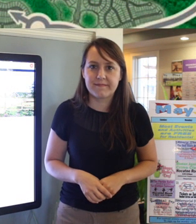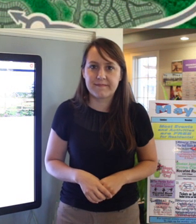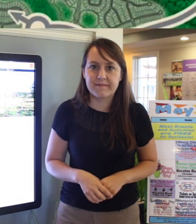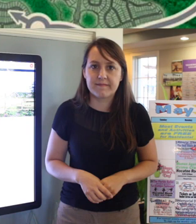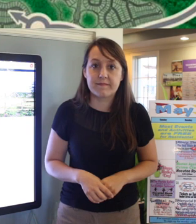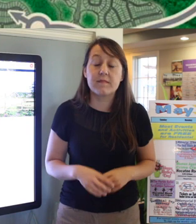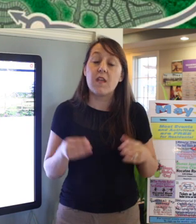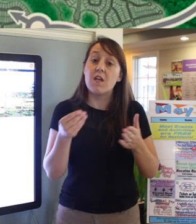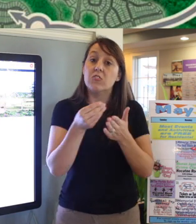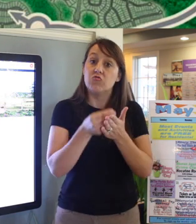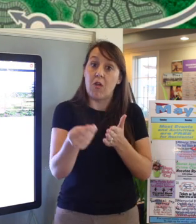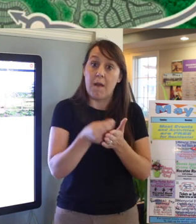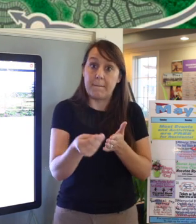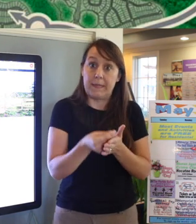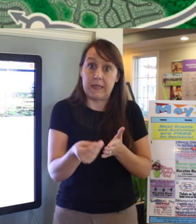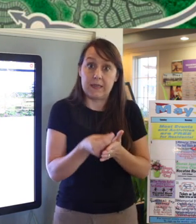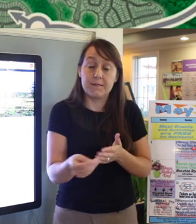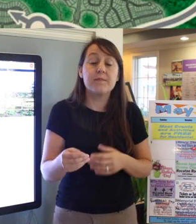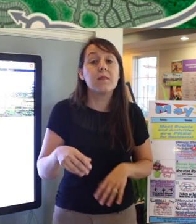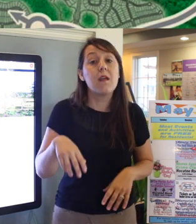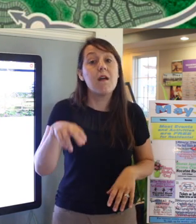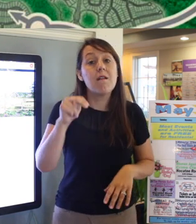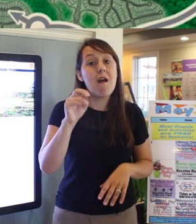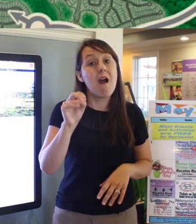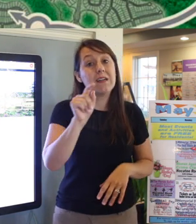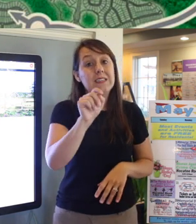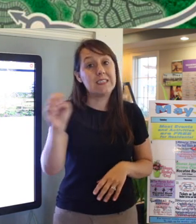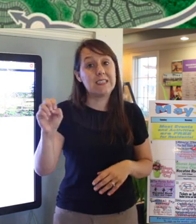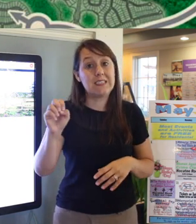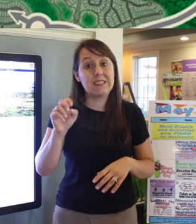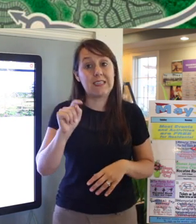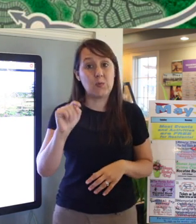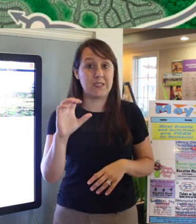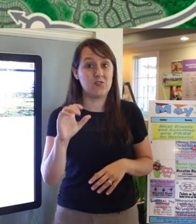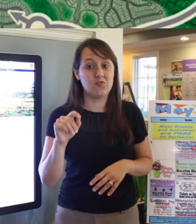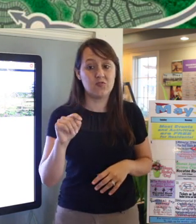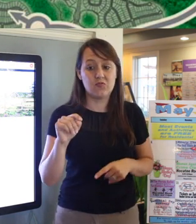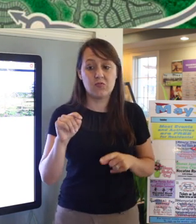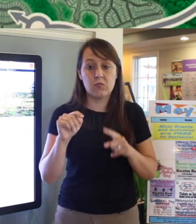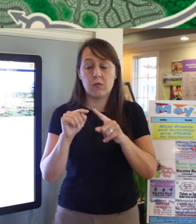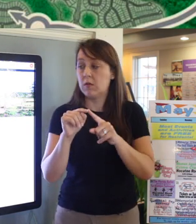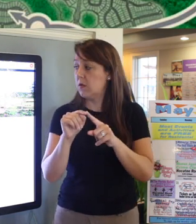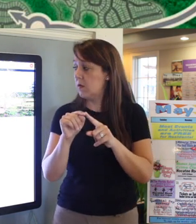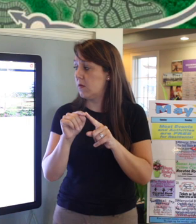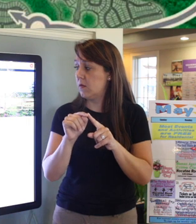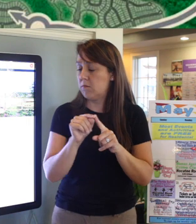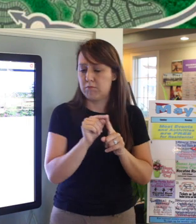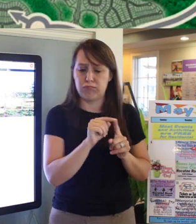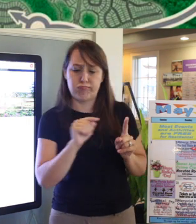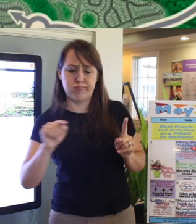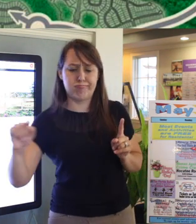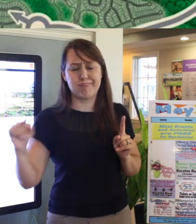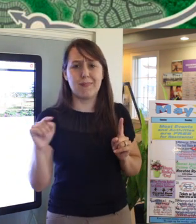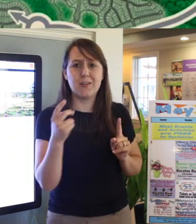Shopping: the Nocatee Town Center is a- this is a two mile stretch to put this to scale for you